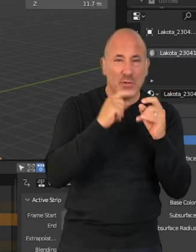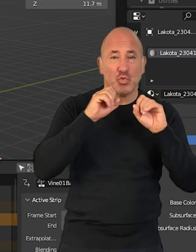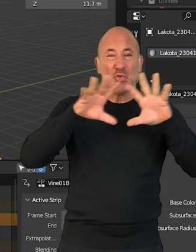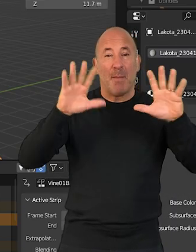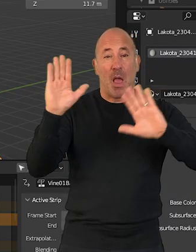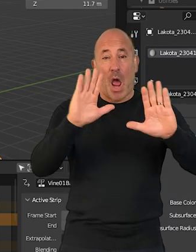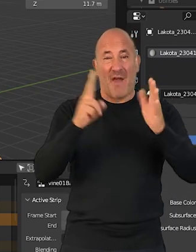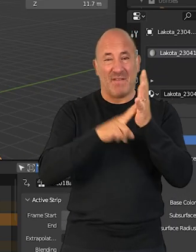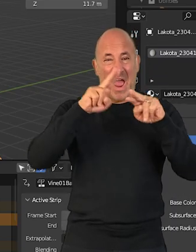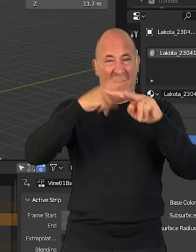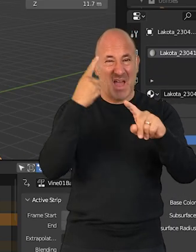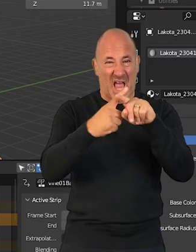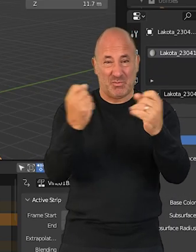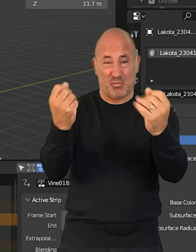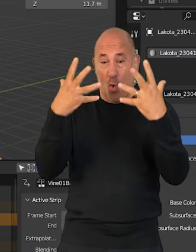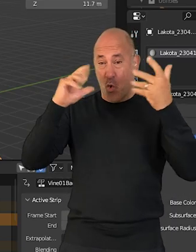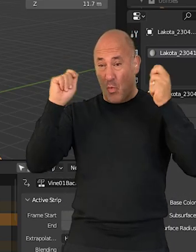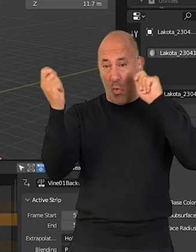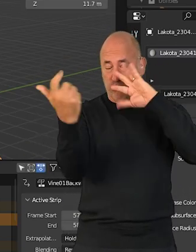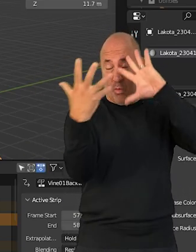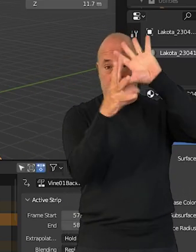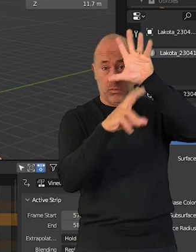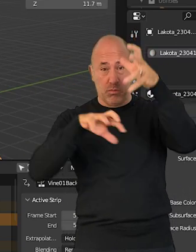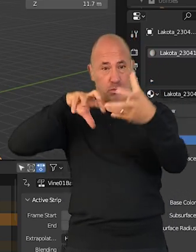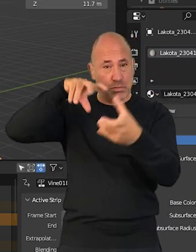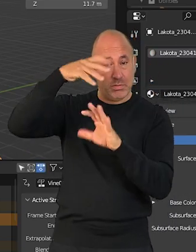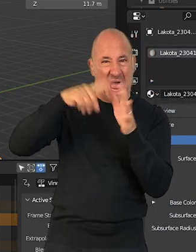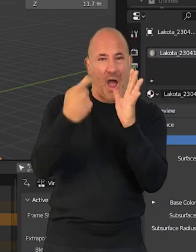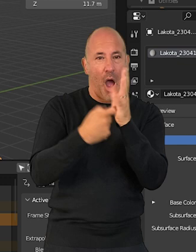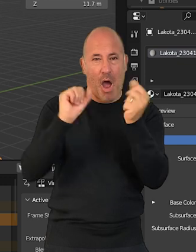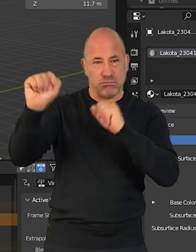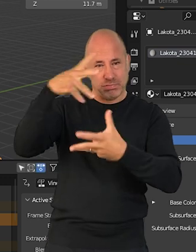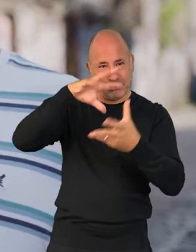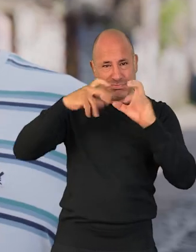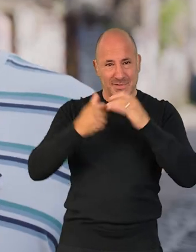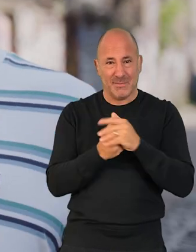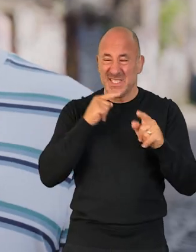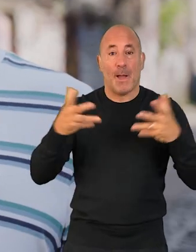and then Screaming Colour's VFX is going to turn it into like an AR spectacular. Because this is Playable City,